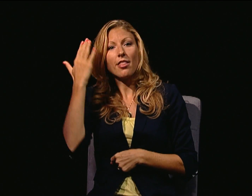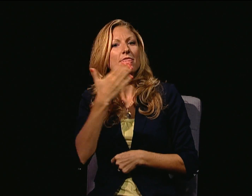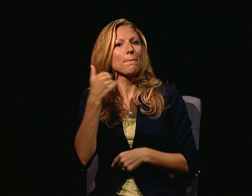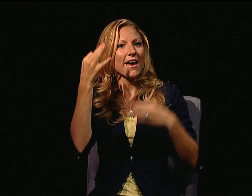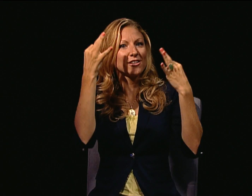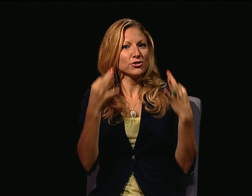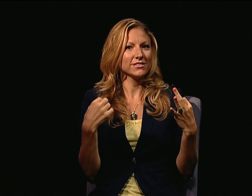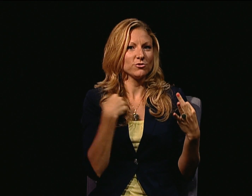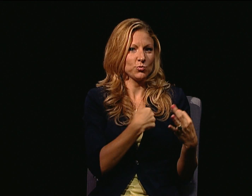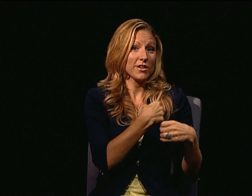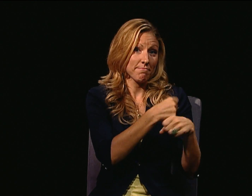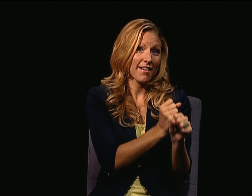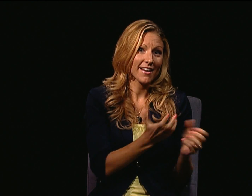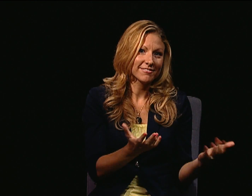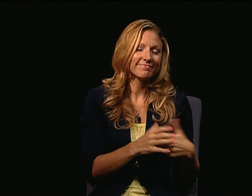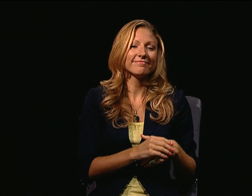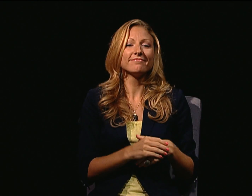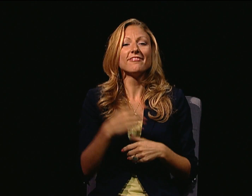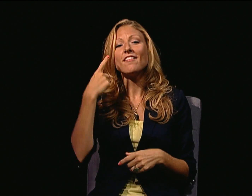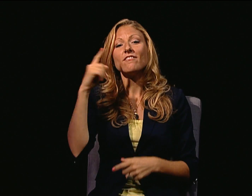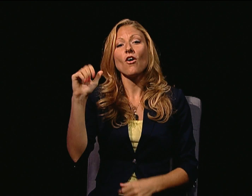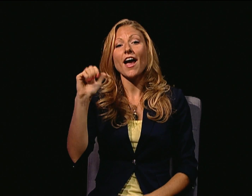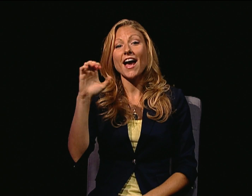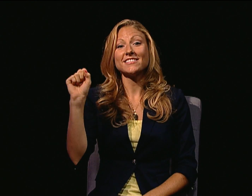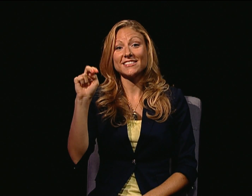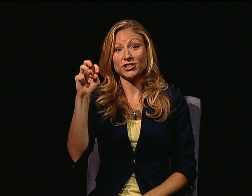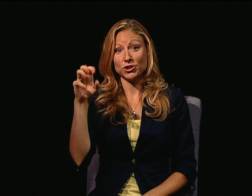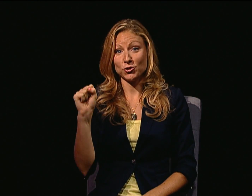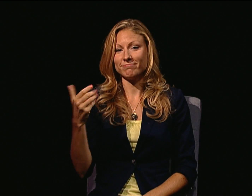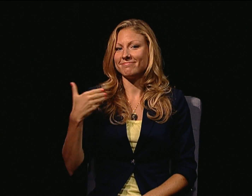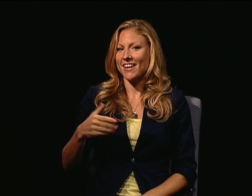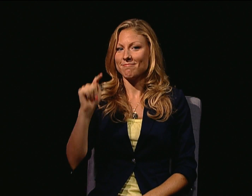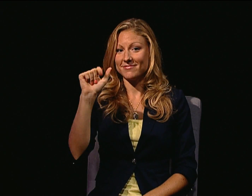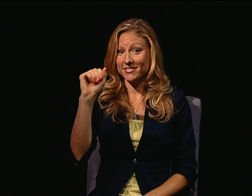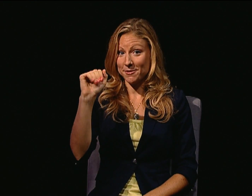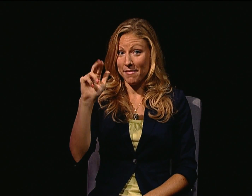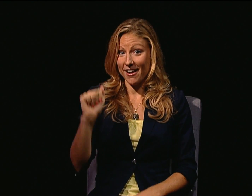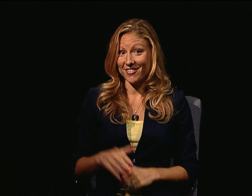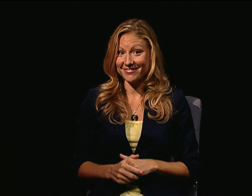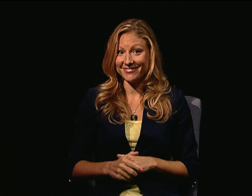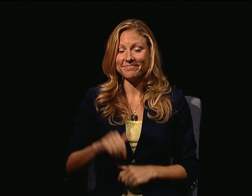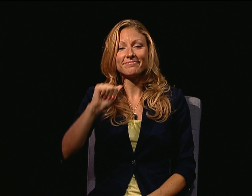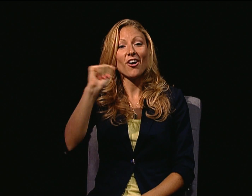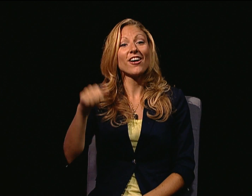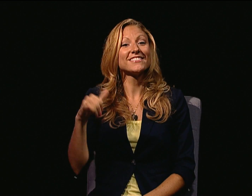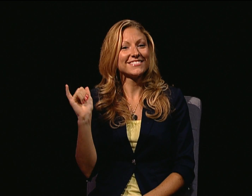THE MORE WE KNOW, THE BETTER DECISIONS WE CAN MAKE. FOR ACCESS NEWS, I'M TAMARA,